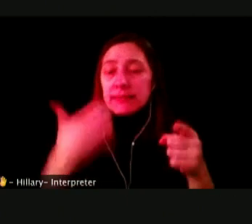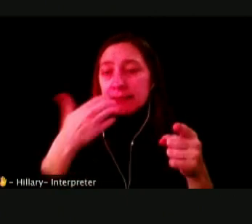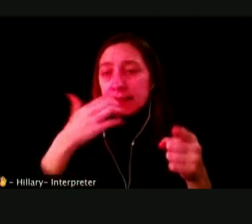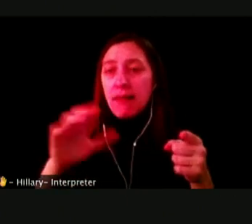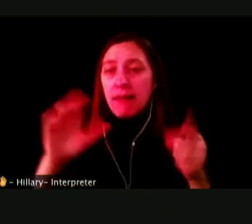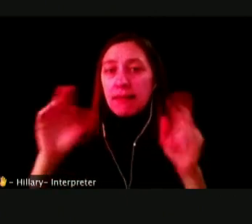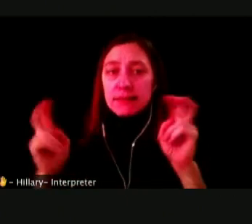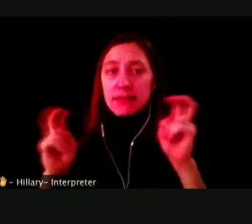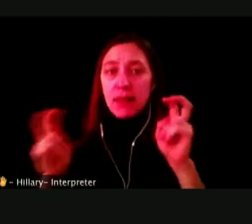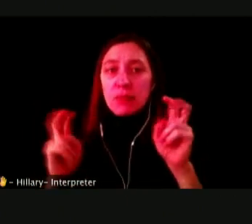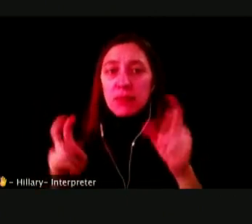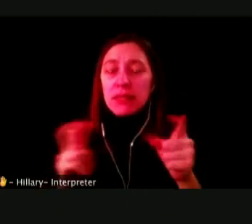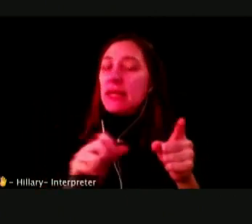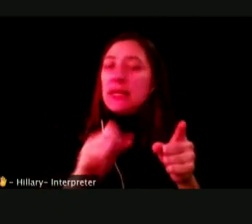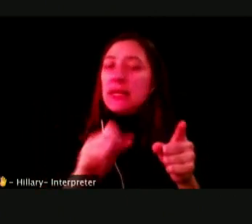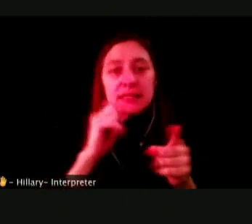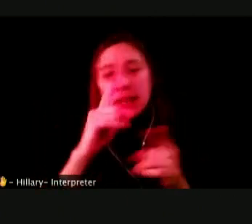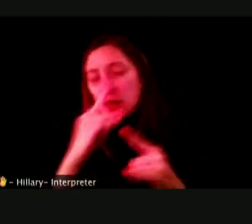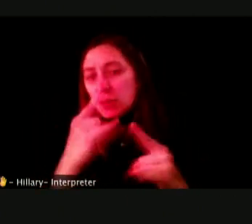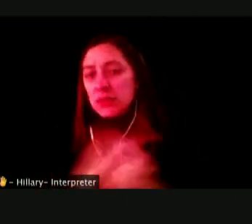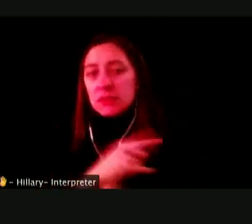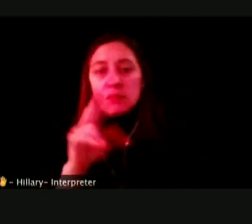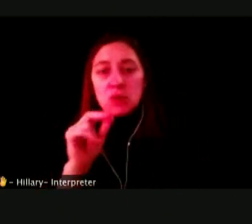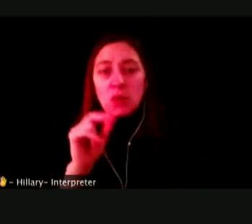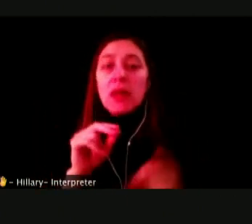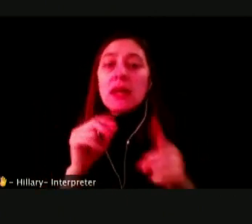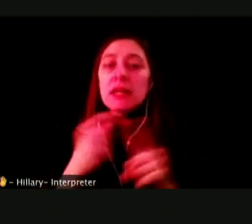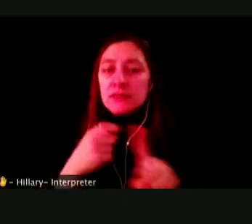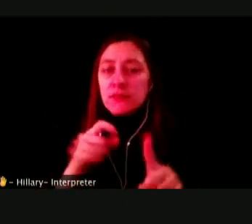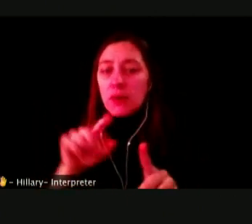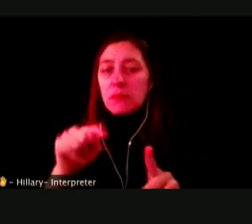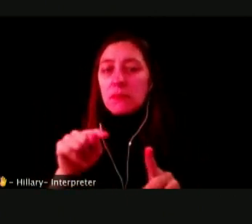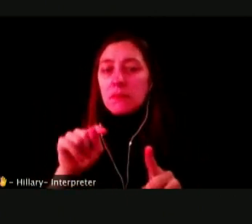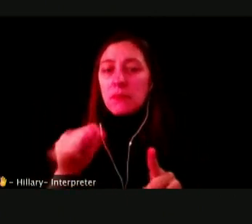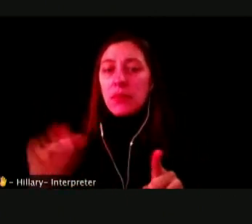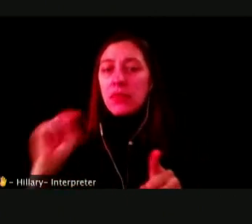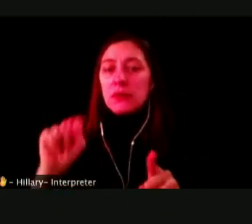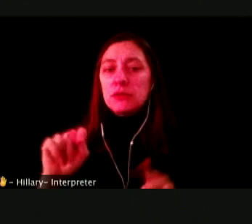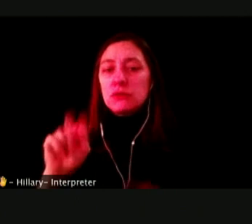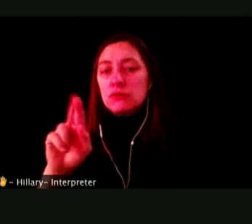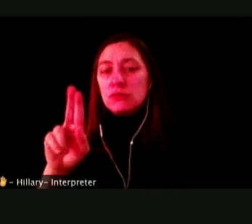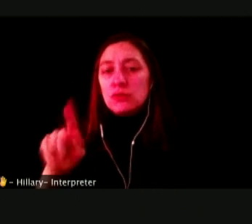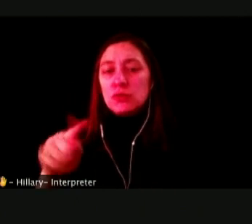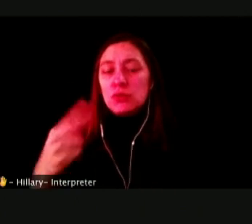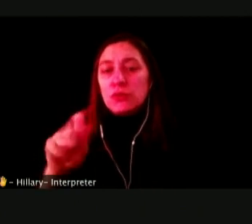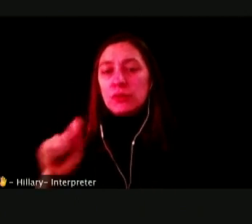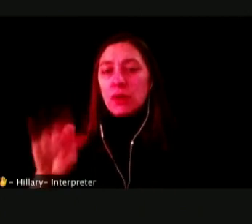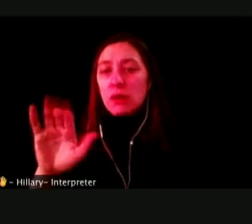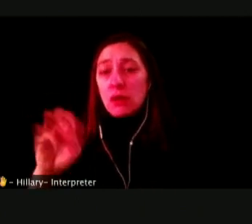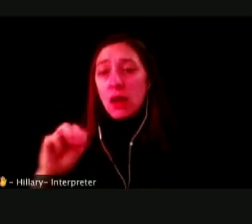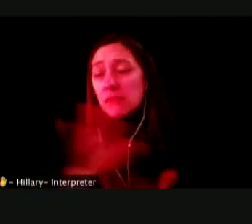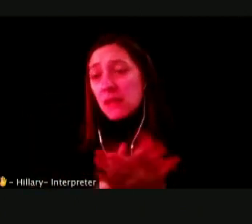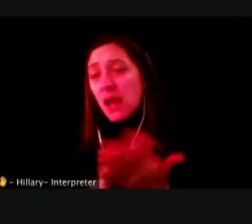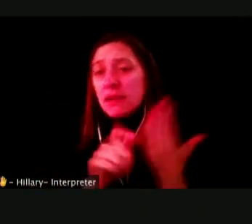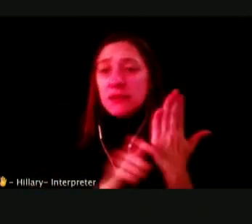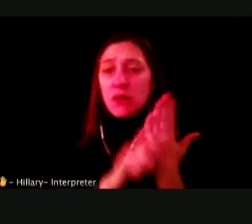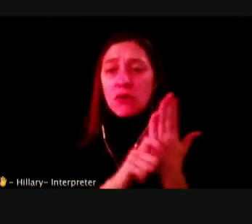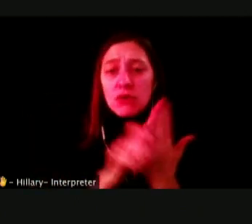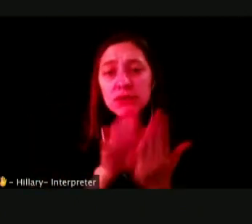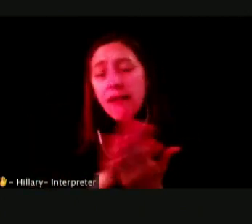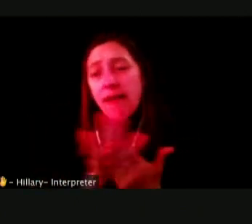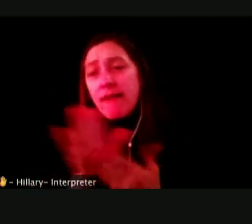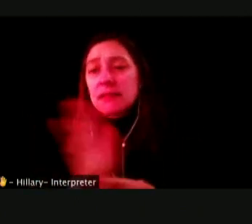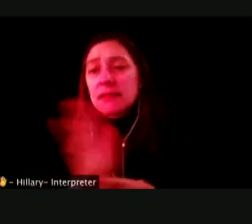STUDENTS FROM THE WE HAVE A LOT OF VERY NICE ARTICLES, VERY NICE VIDEO FEEDS